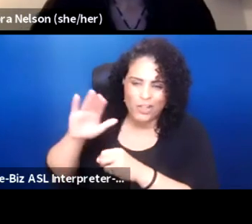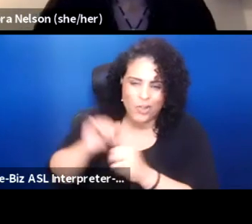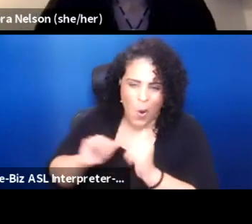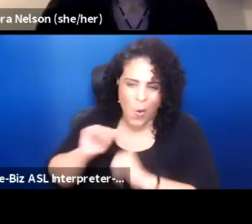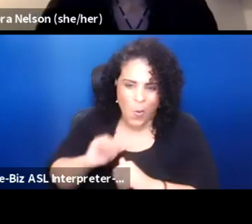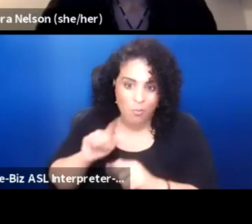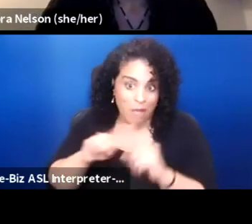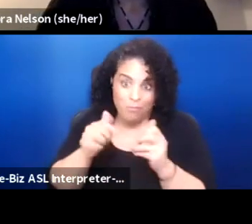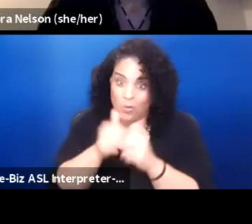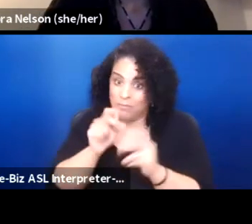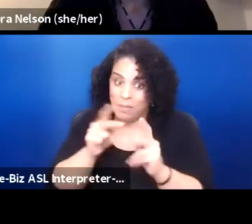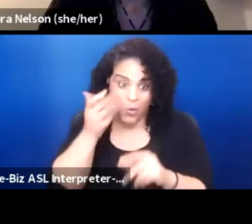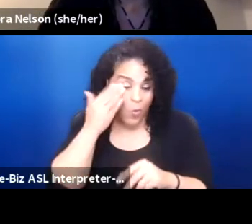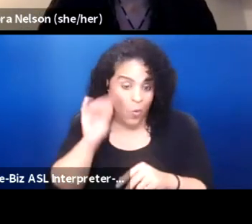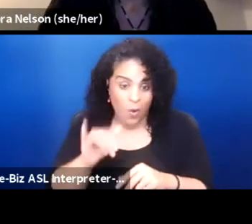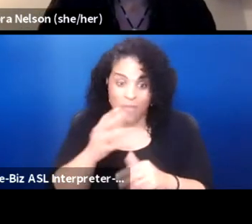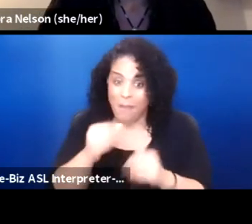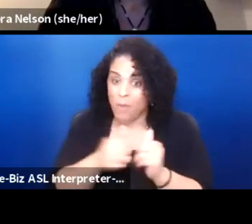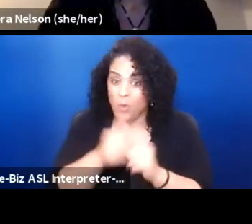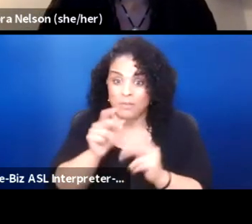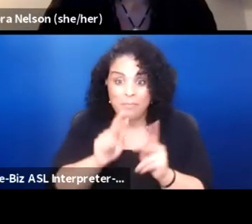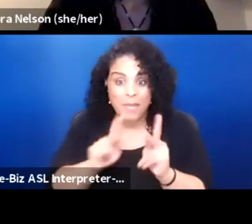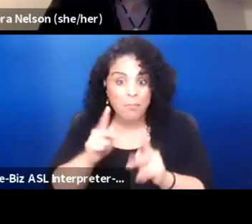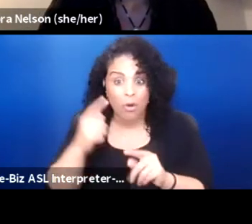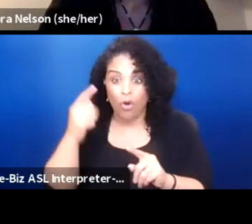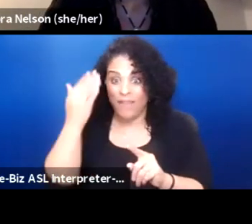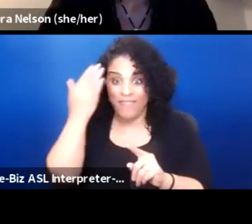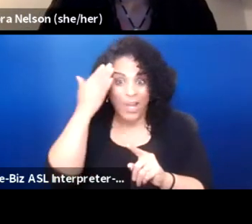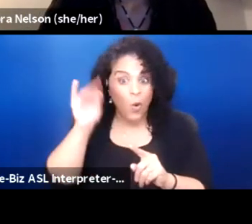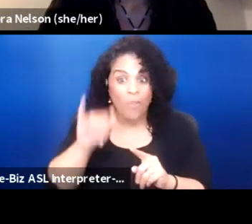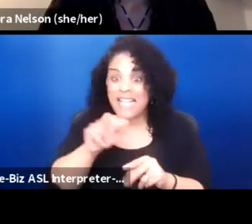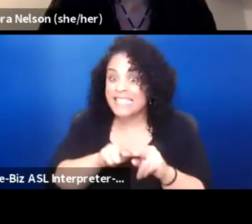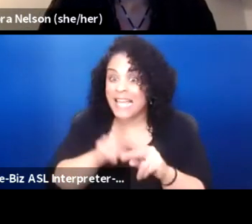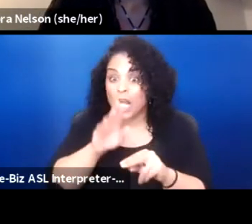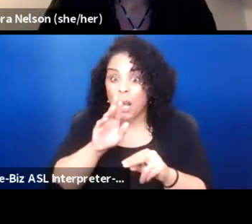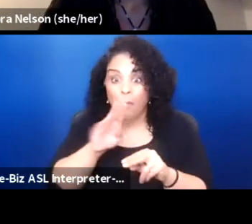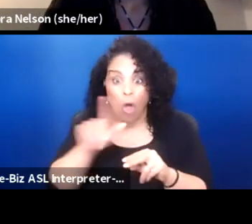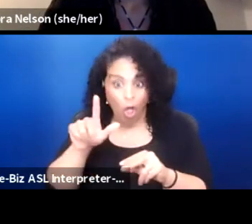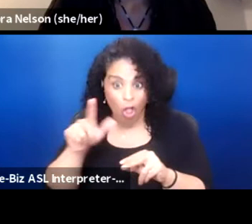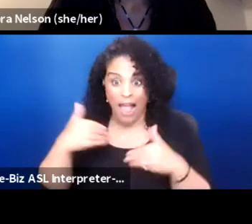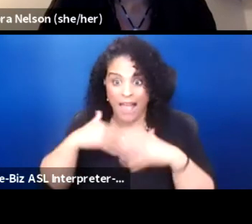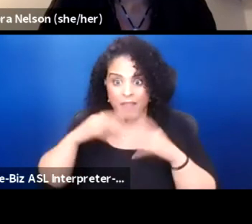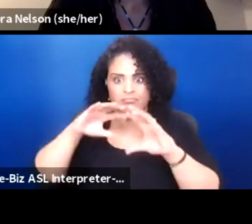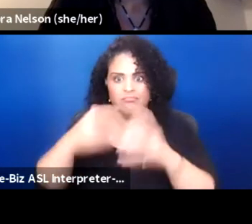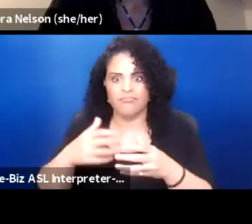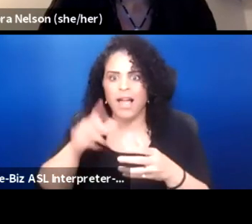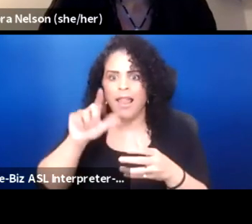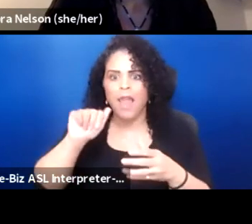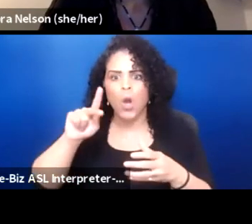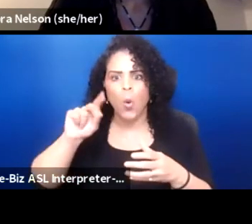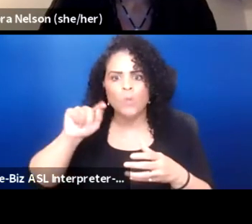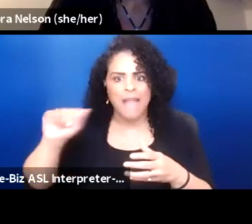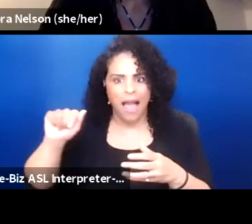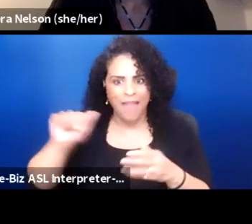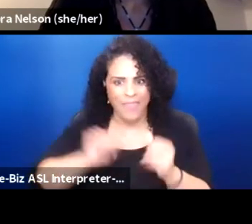and most people don't know that Sitting Bull traveled around with a whole troop of Lakota theater artists that he kept employed.